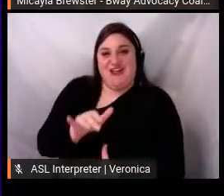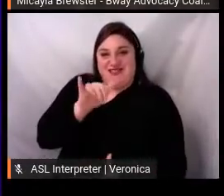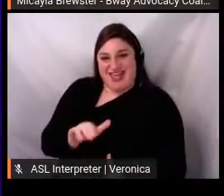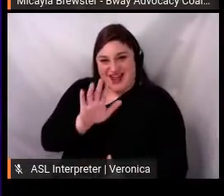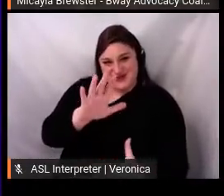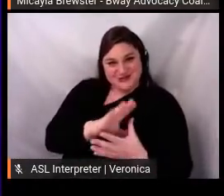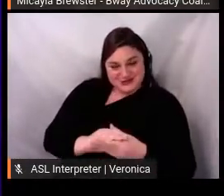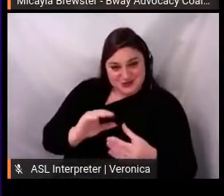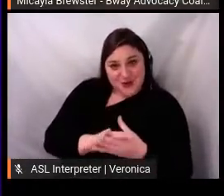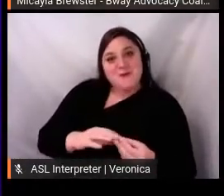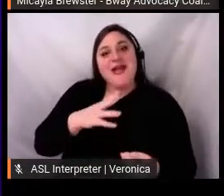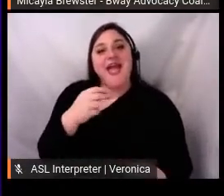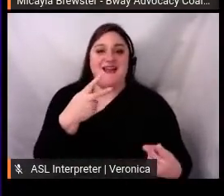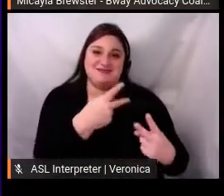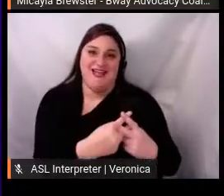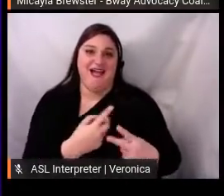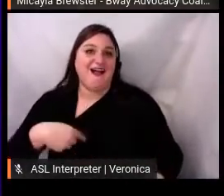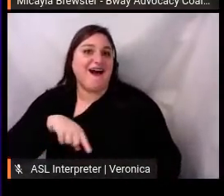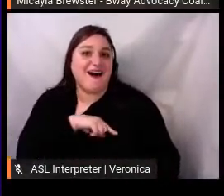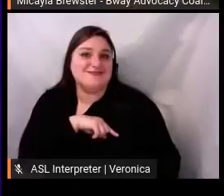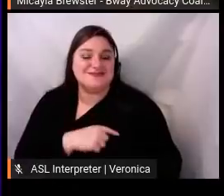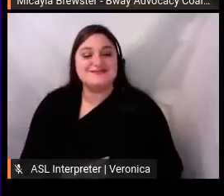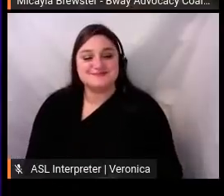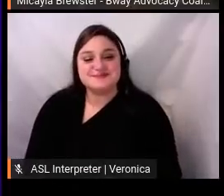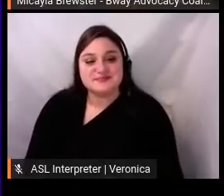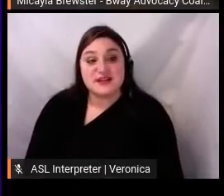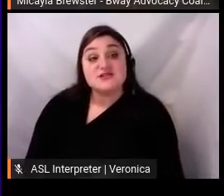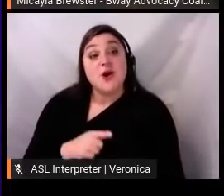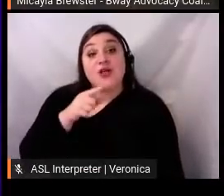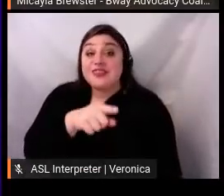and specific instructions of how you want them to engage. Otherwise,